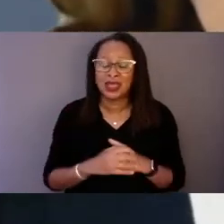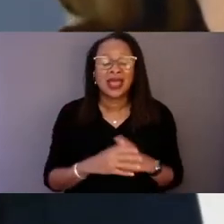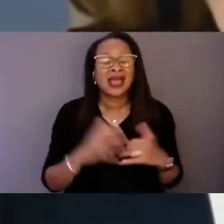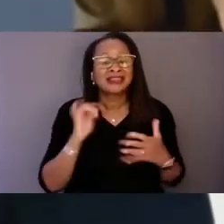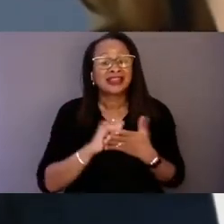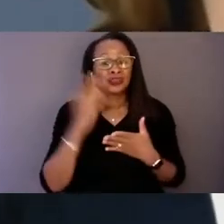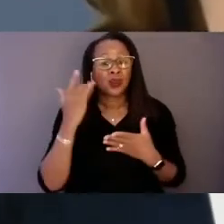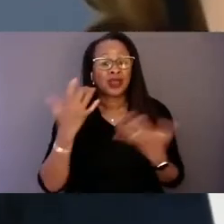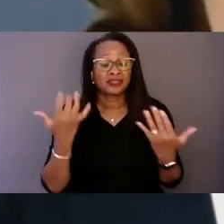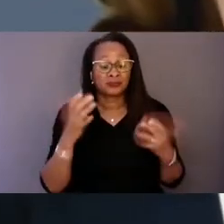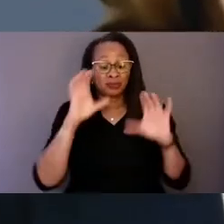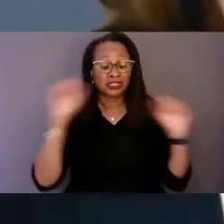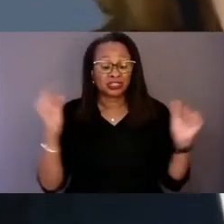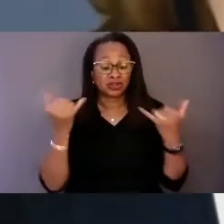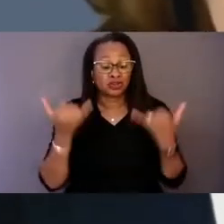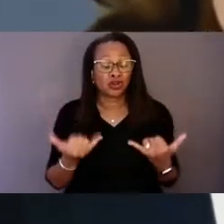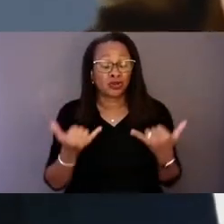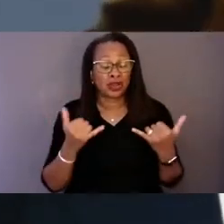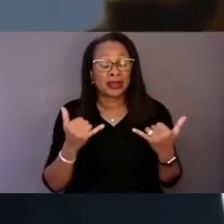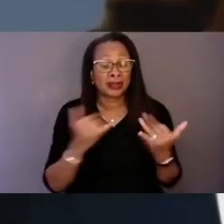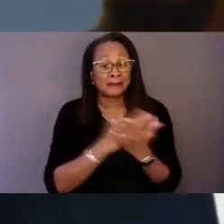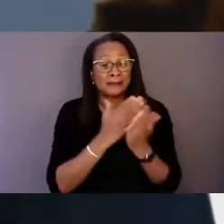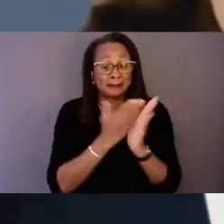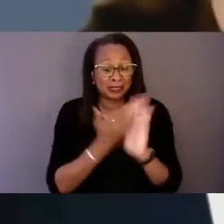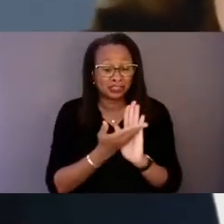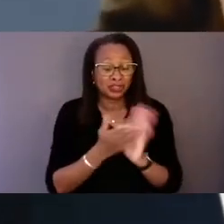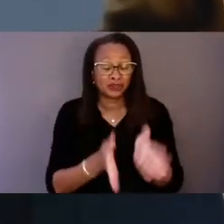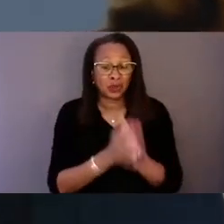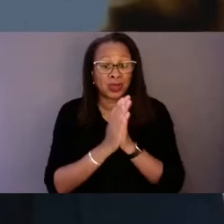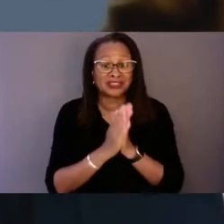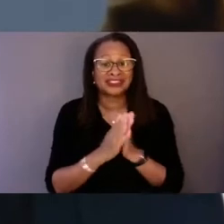is almost 700 million for 988 and the behavioral health crisis services,